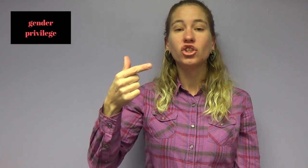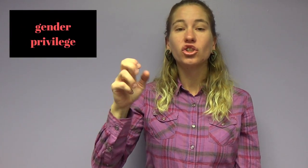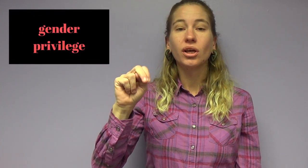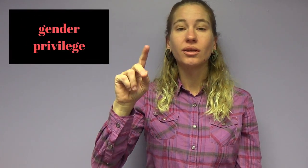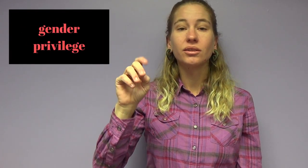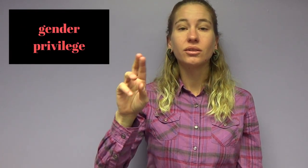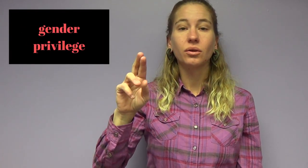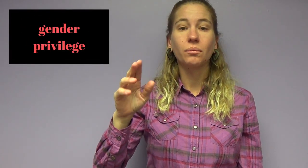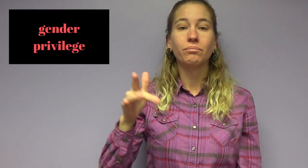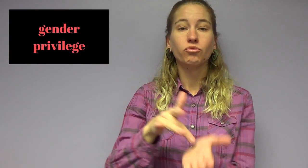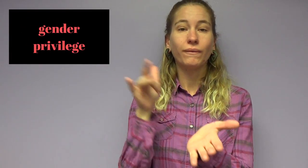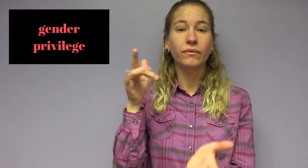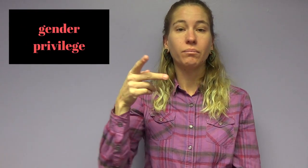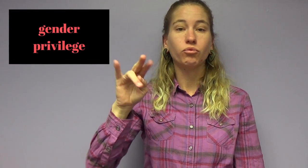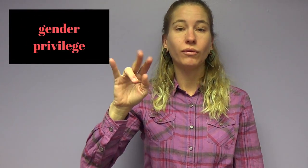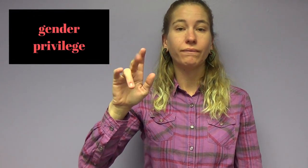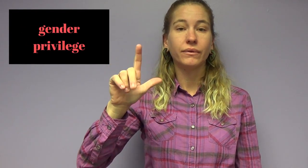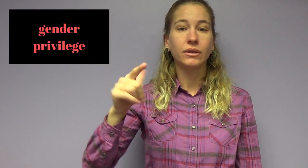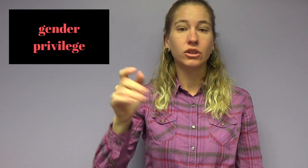Gender privilege.